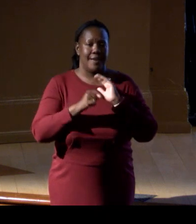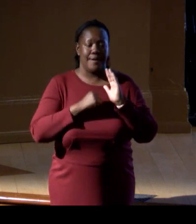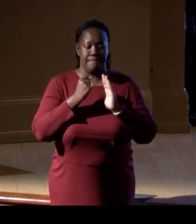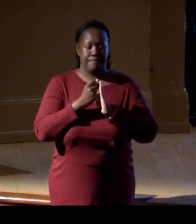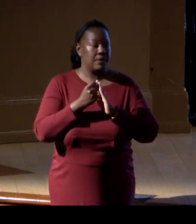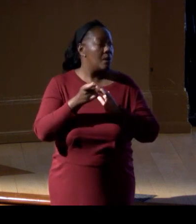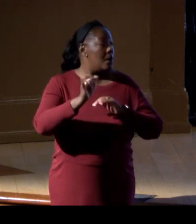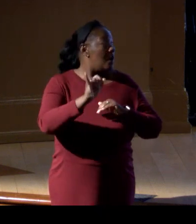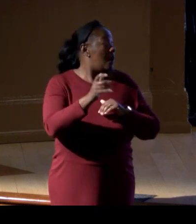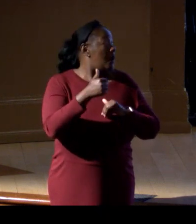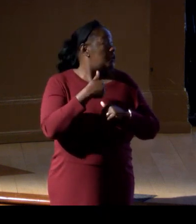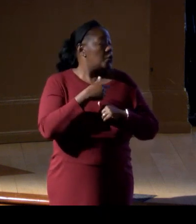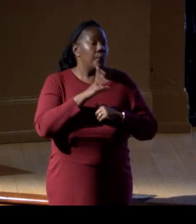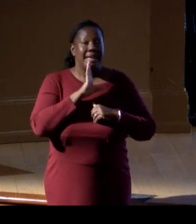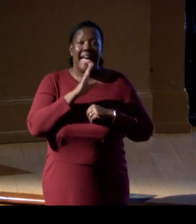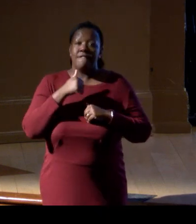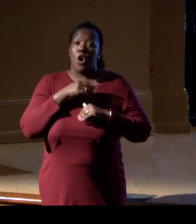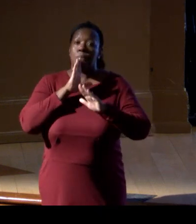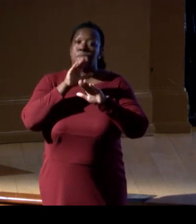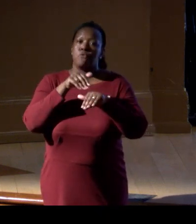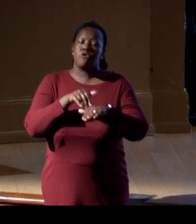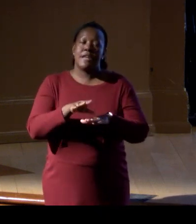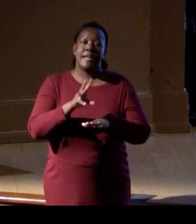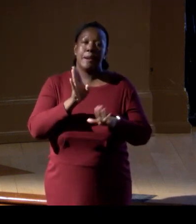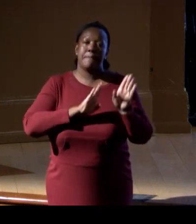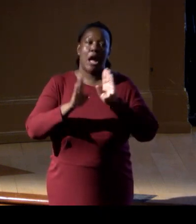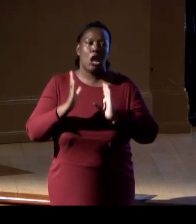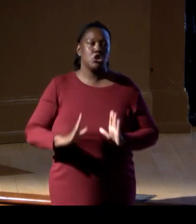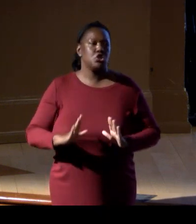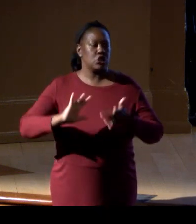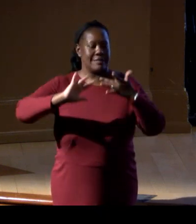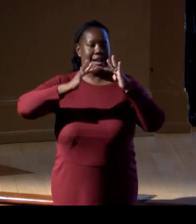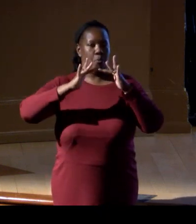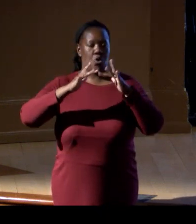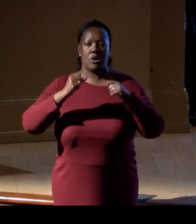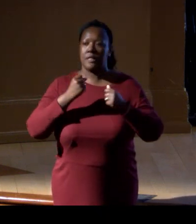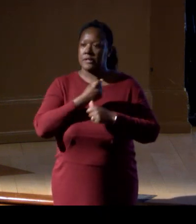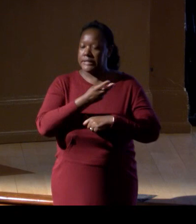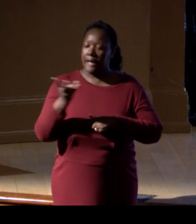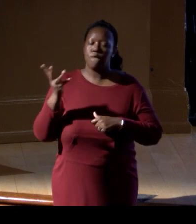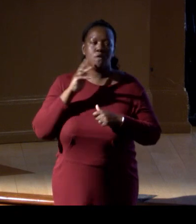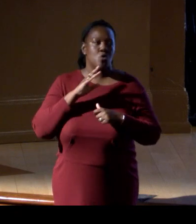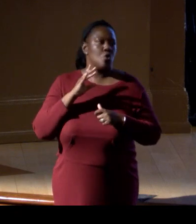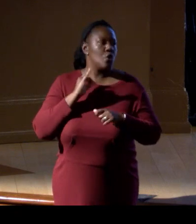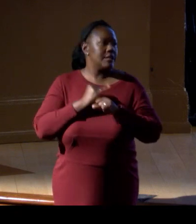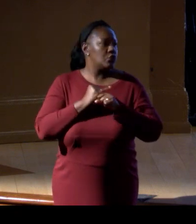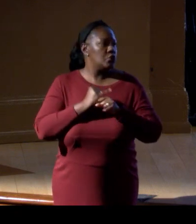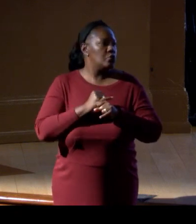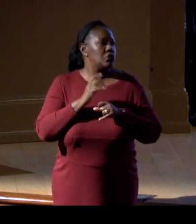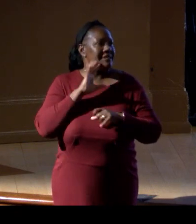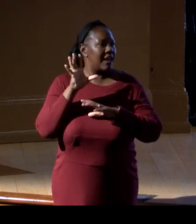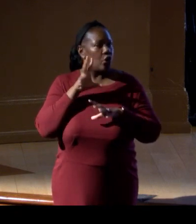the Marine Biodiversity Observation Network, which a number of the institutions taking part in this workshop are part of.